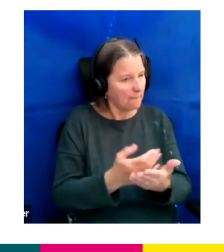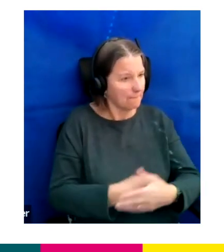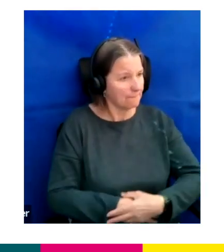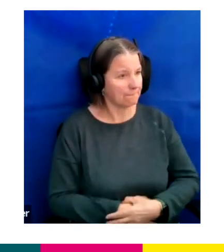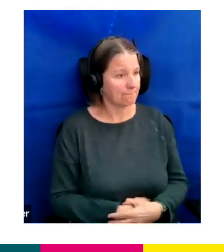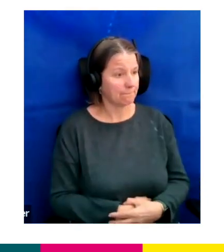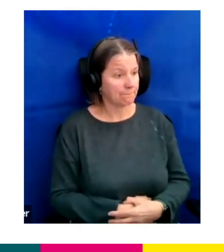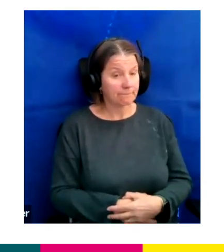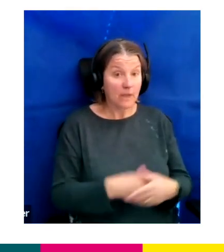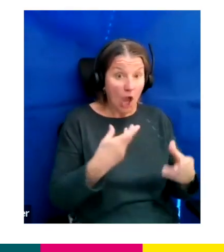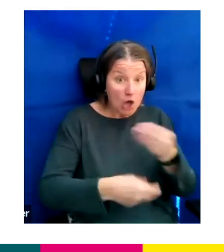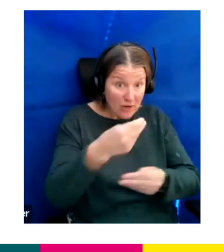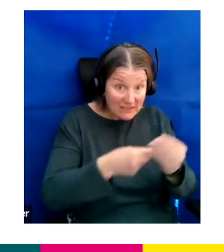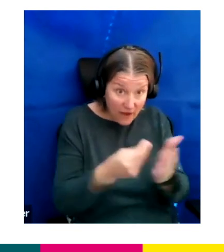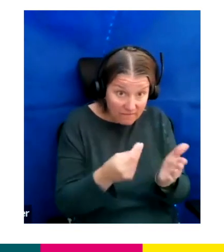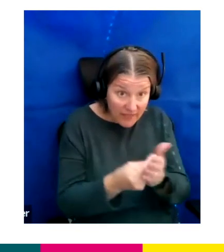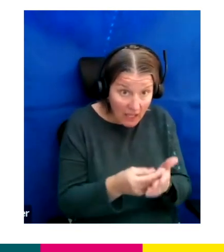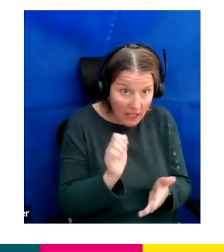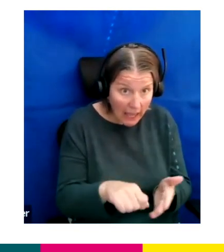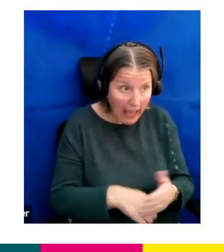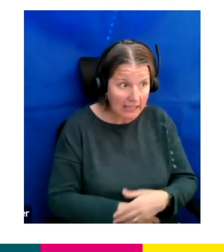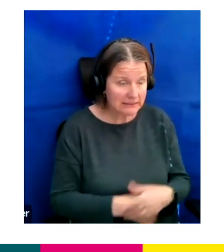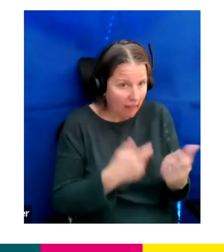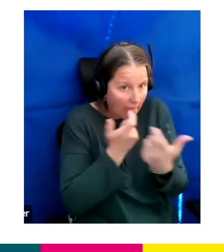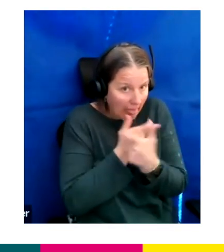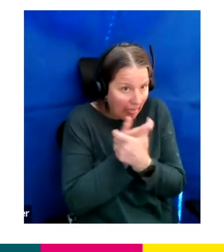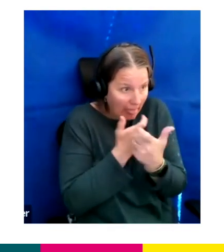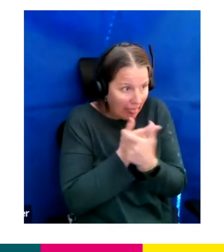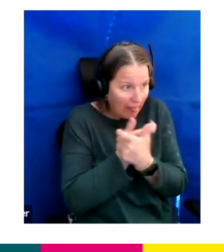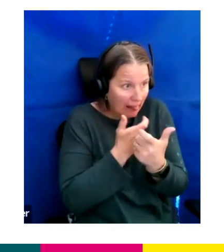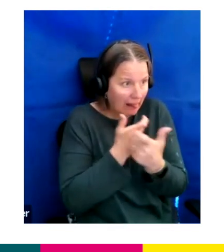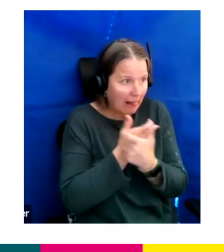“We're back.